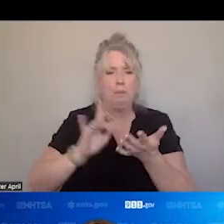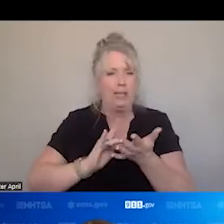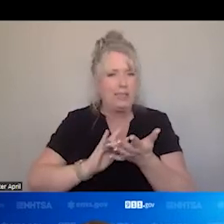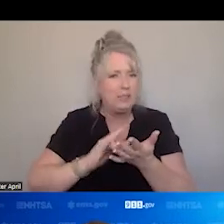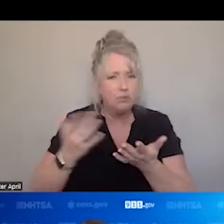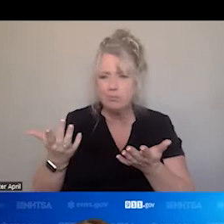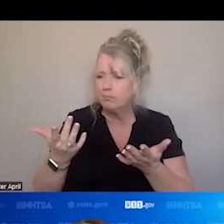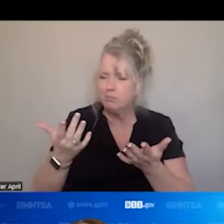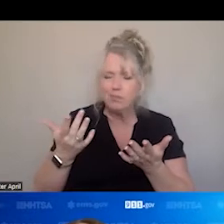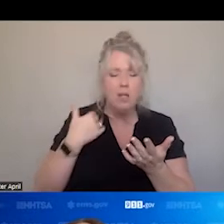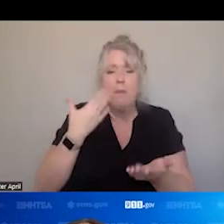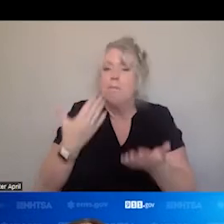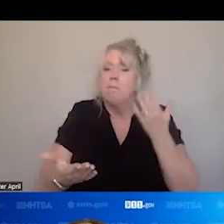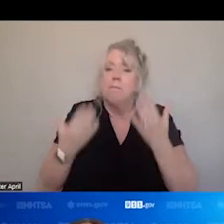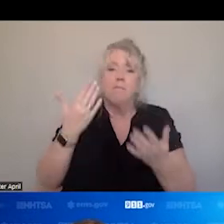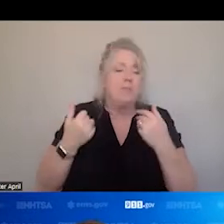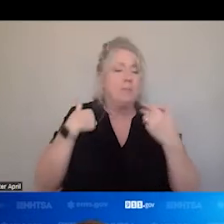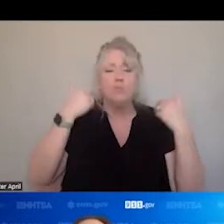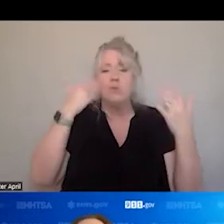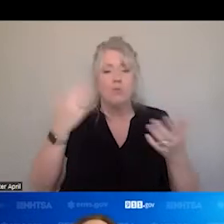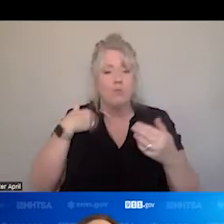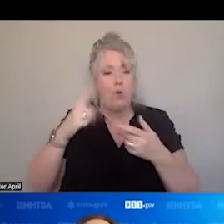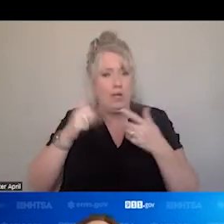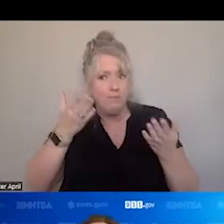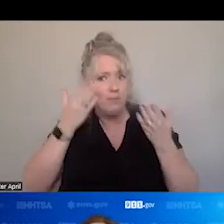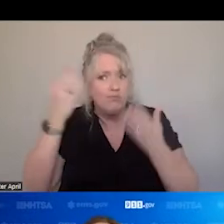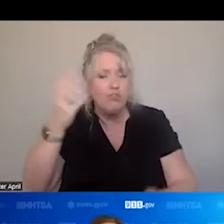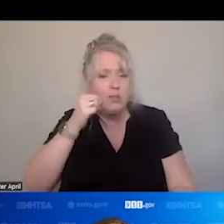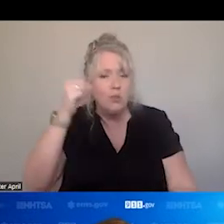MIGHT NOT EVEN KNOW THAT THEY WERE TRANSPORTED YESTERDAY. BY A DIFFERENT AGENCY. DIFFERENT